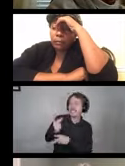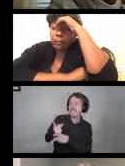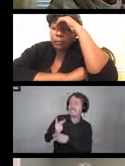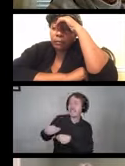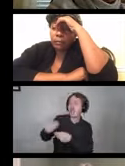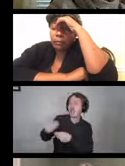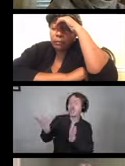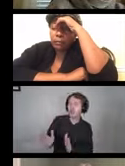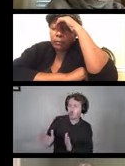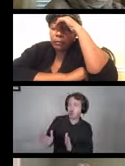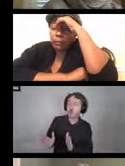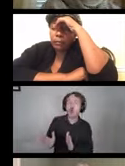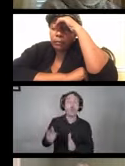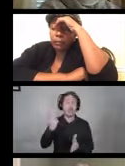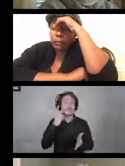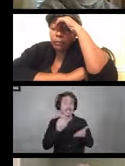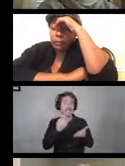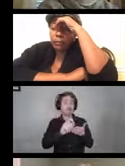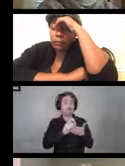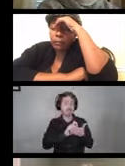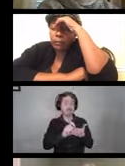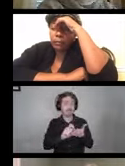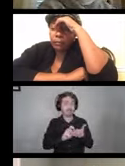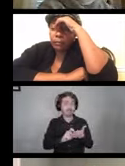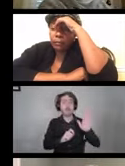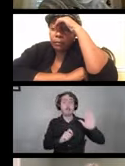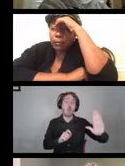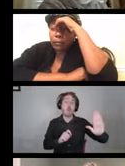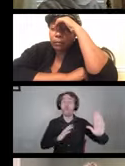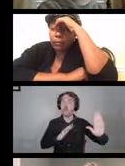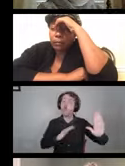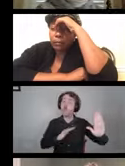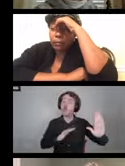We have seen those written out which is a great way to go,